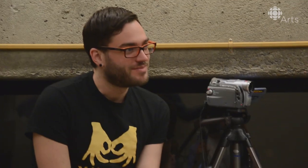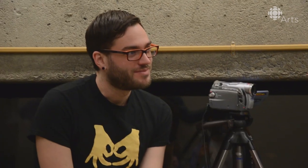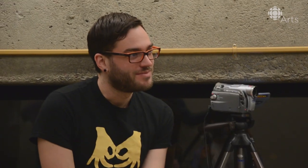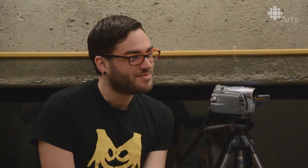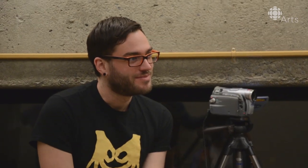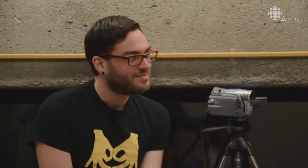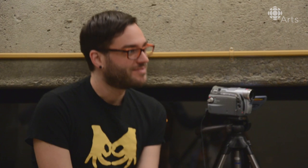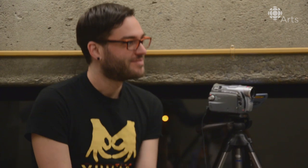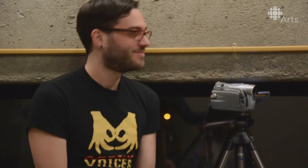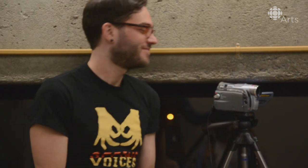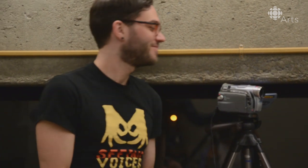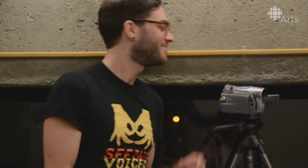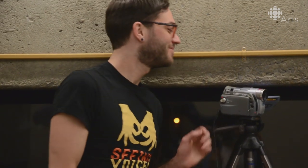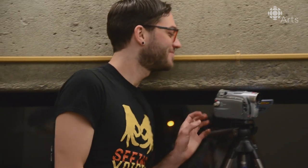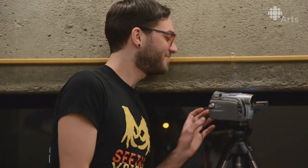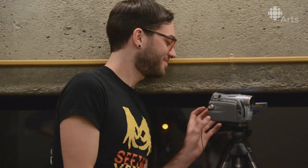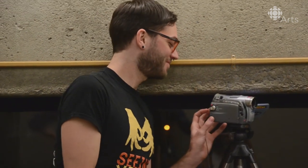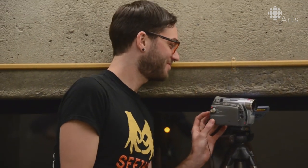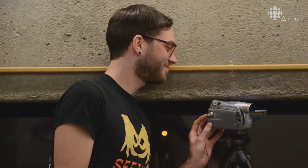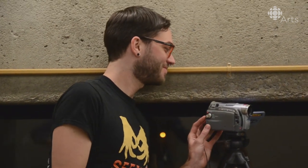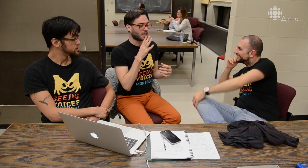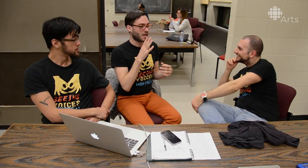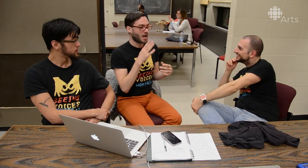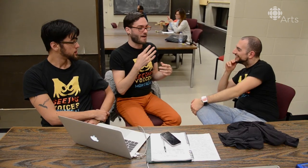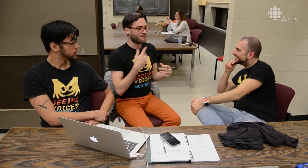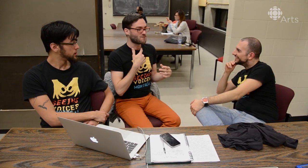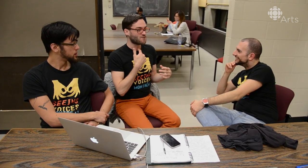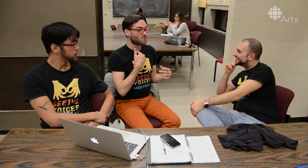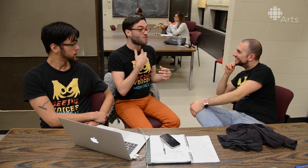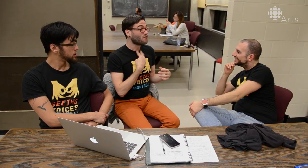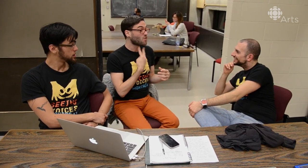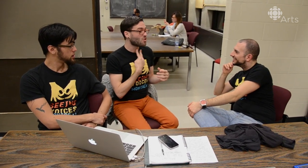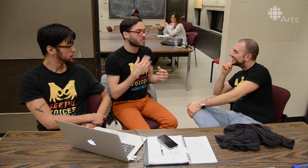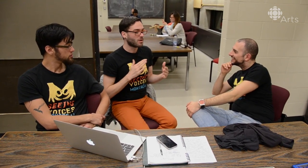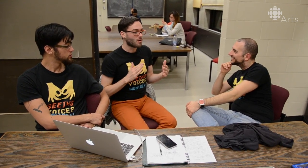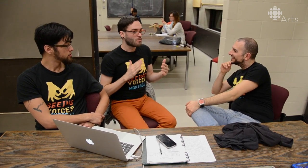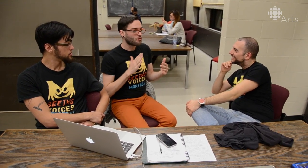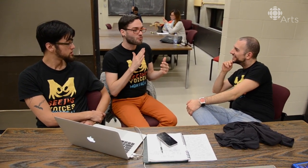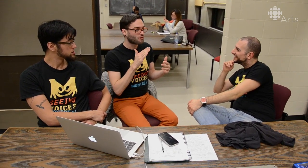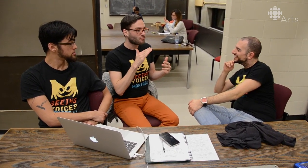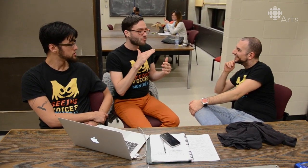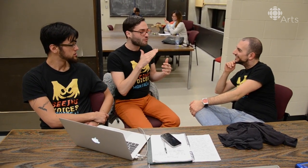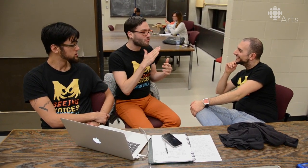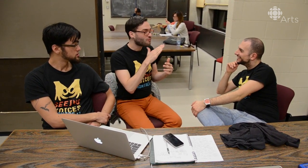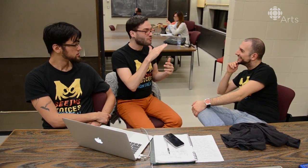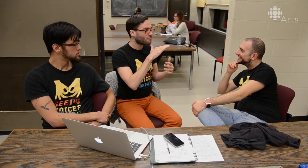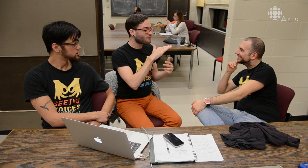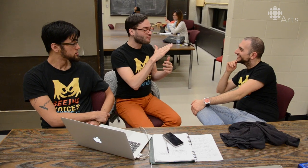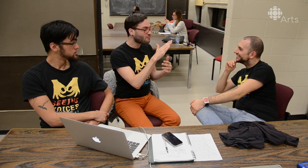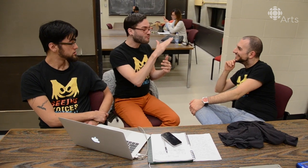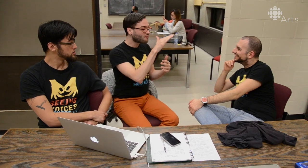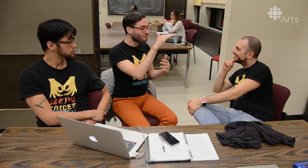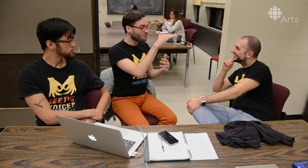And I have befriended a squid! [Remy] Her voice-- it started climbing and having flexions,